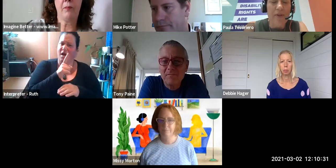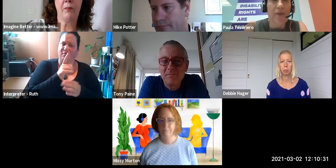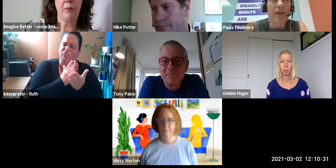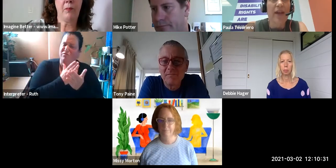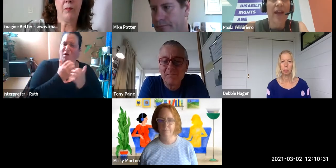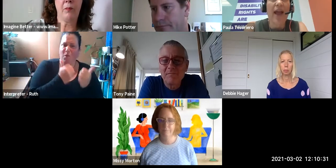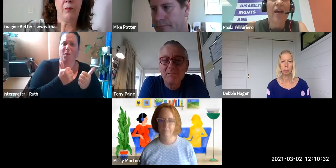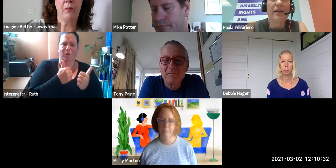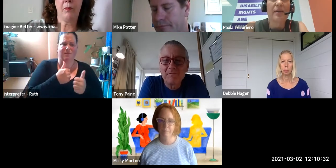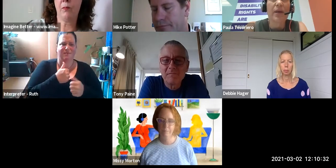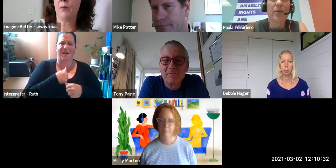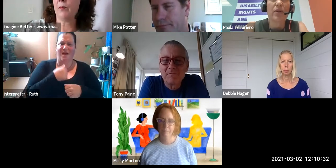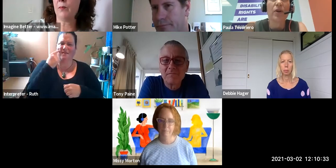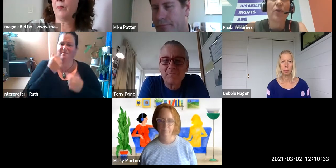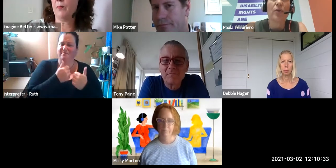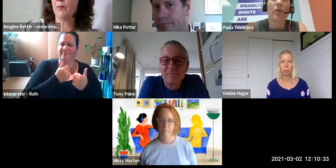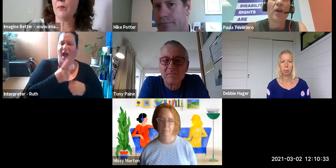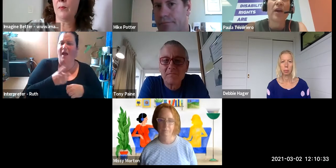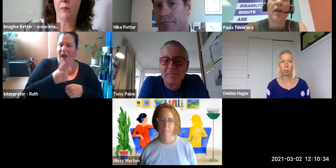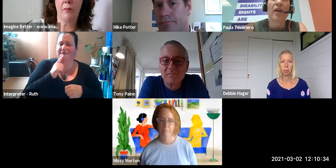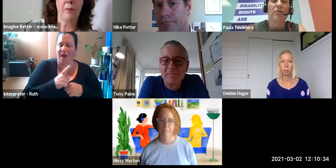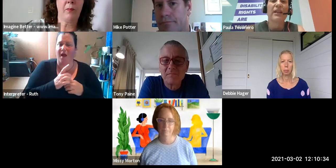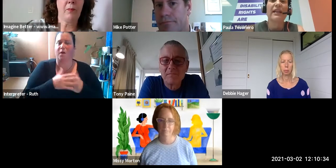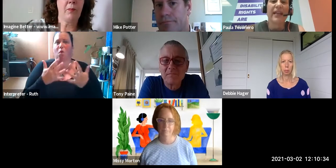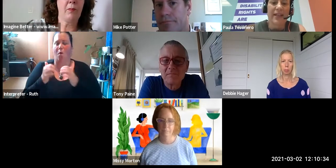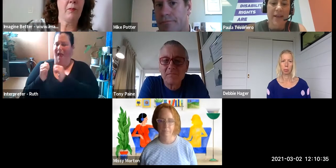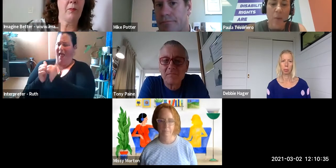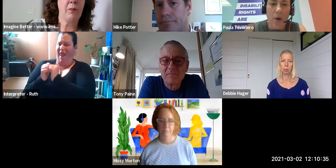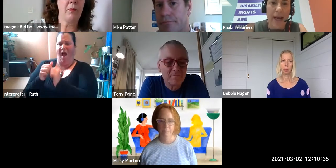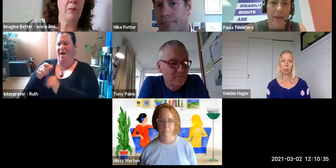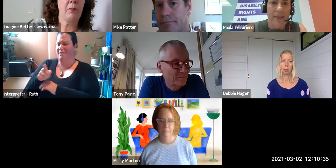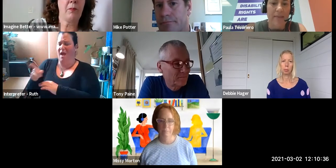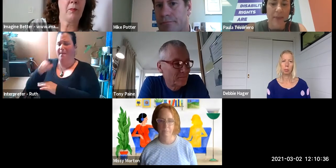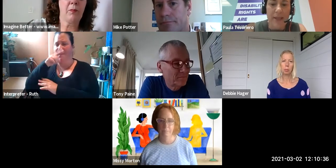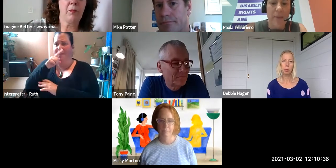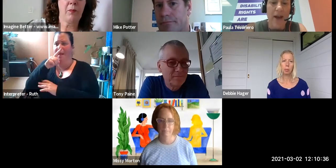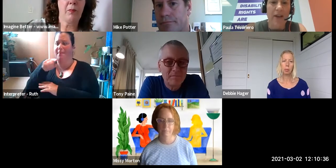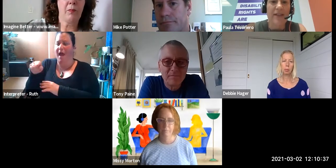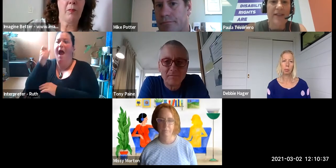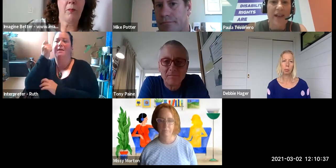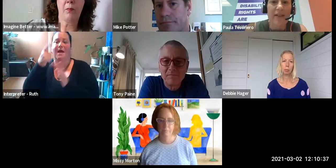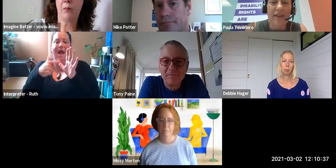I think allies are people who really get what ableism is about. They understand that it's